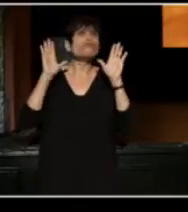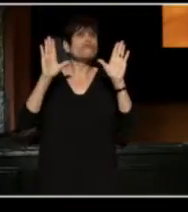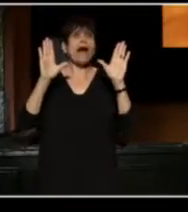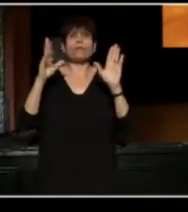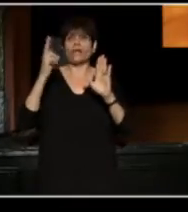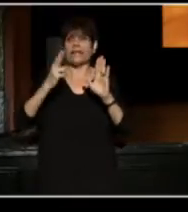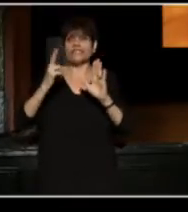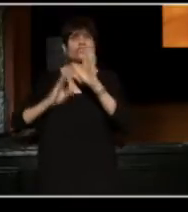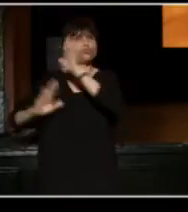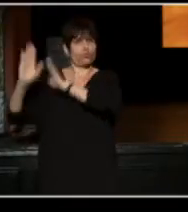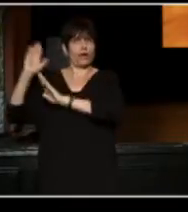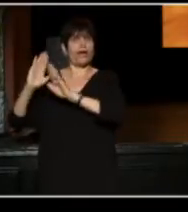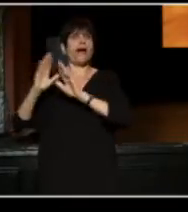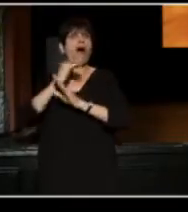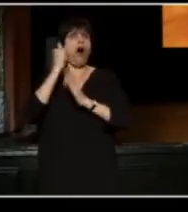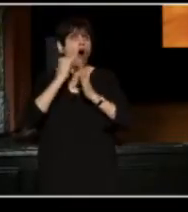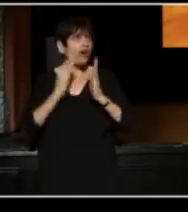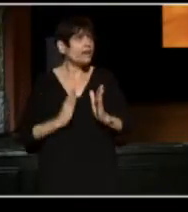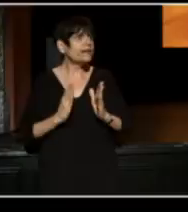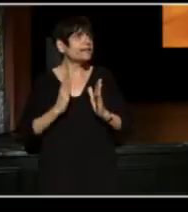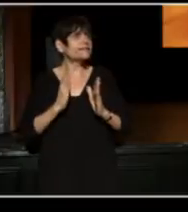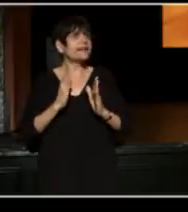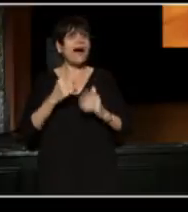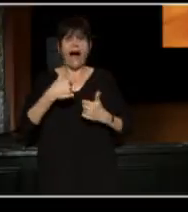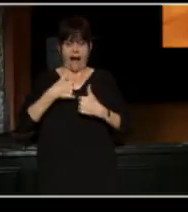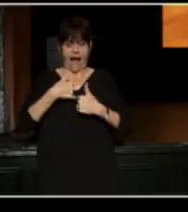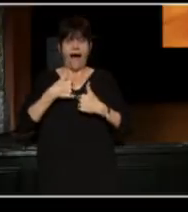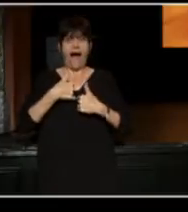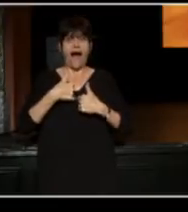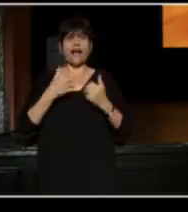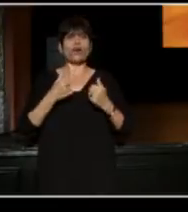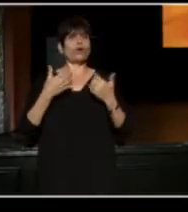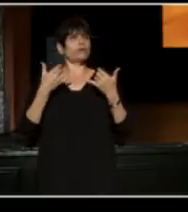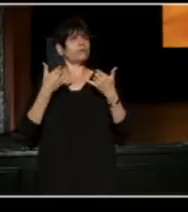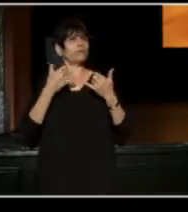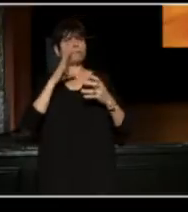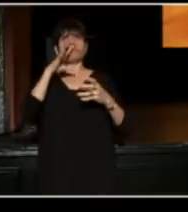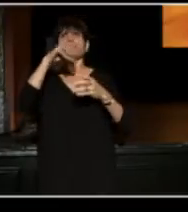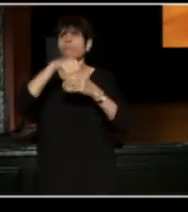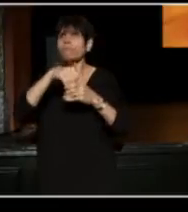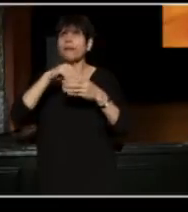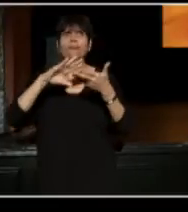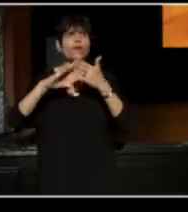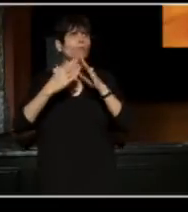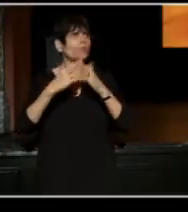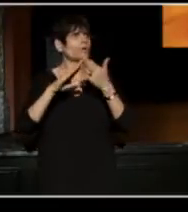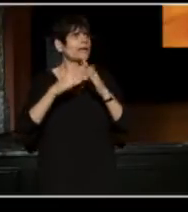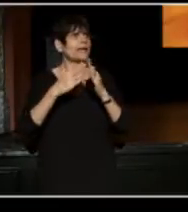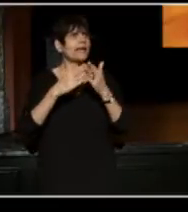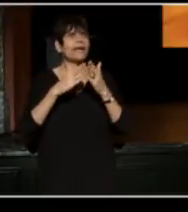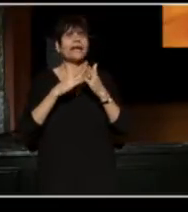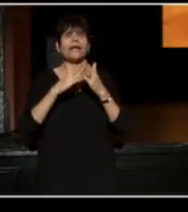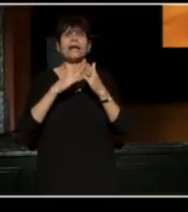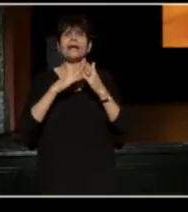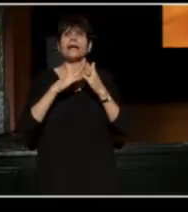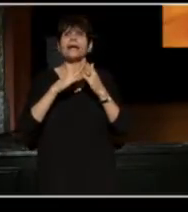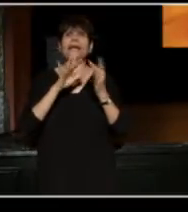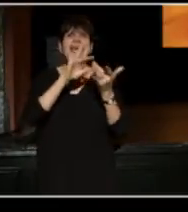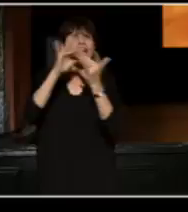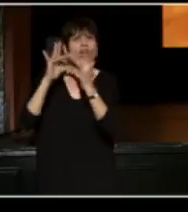As an artist, I could play a role in the community, in a very, very interconnected community,